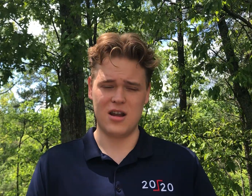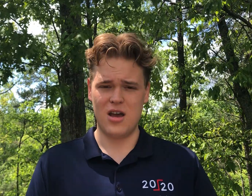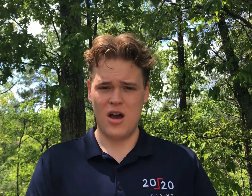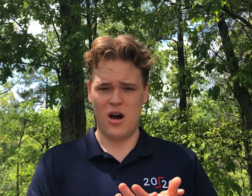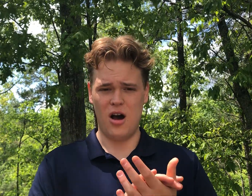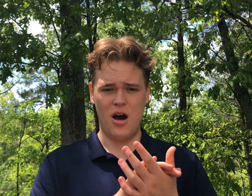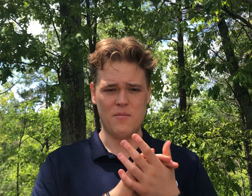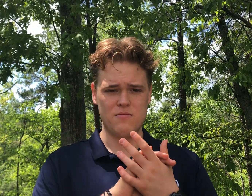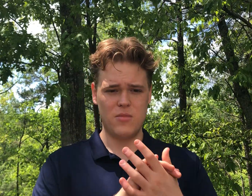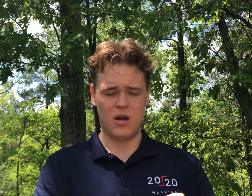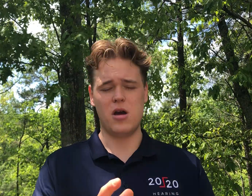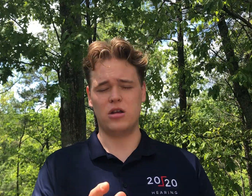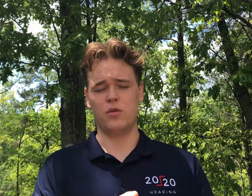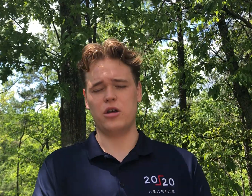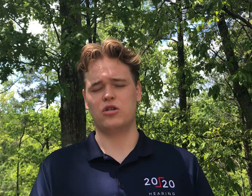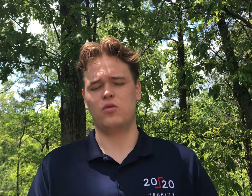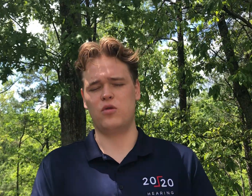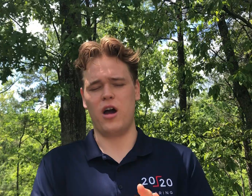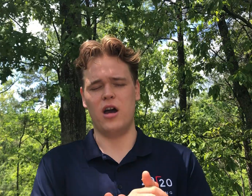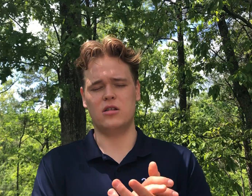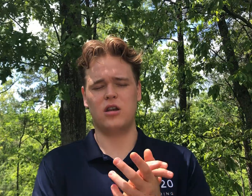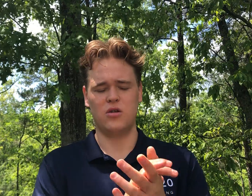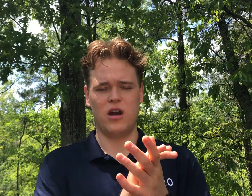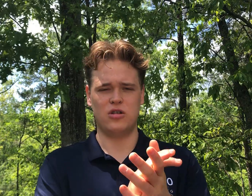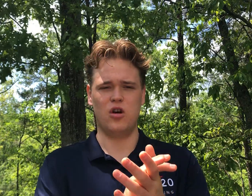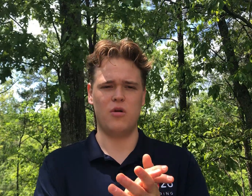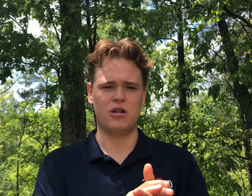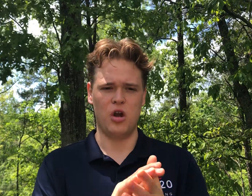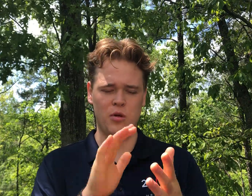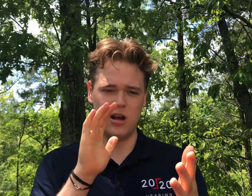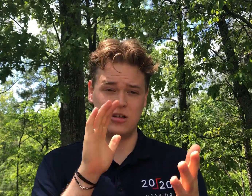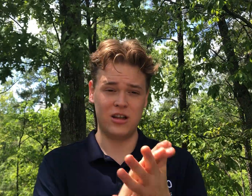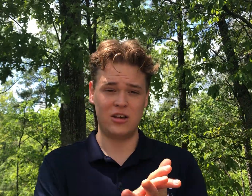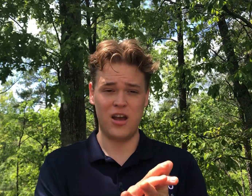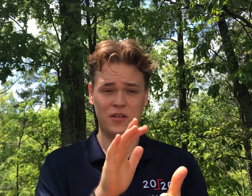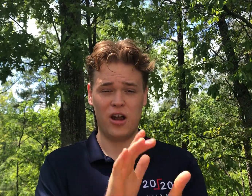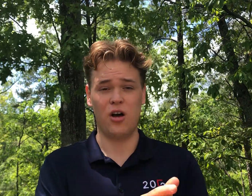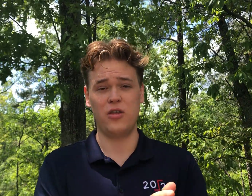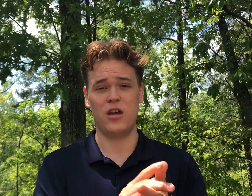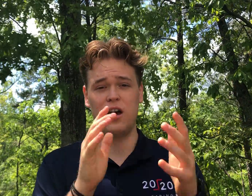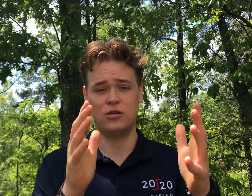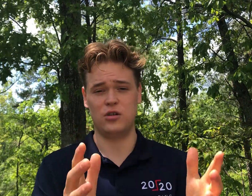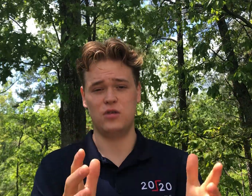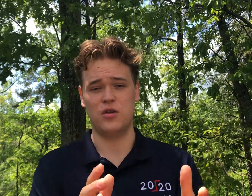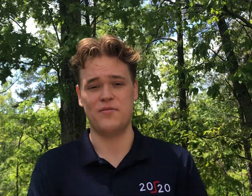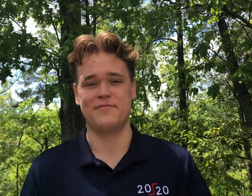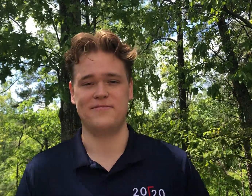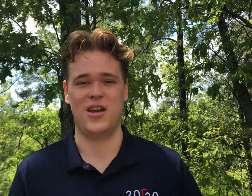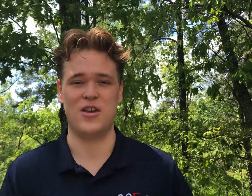and make amazing relationships with you guys, thank you, guys, so much. I hope you guys stay safe, stay healthy, I'll see you soon. Thank you.